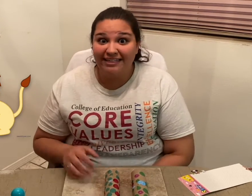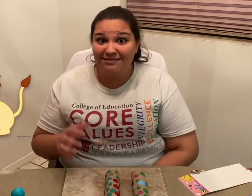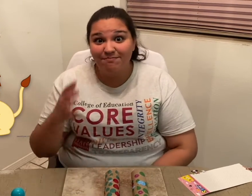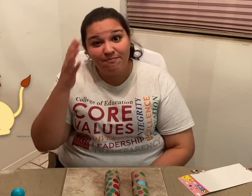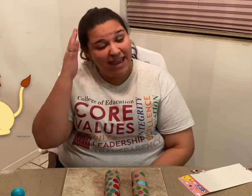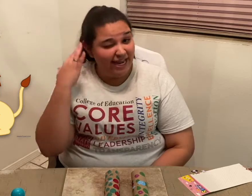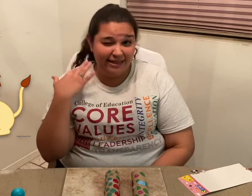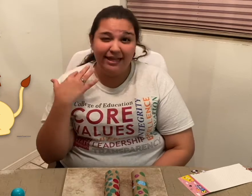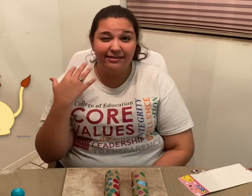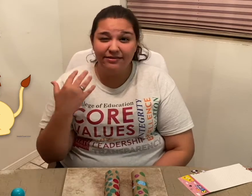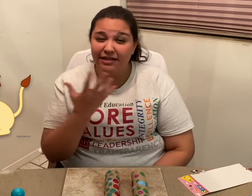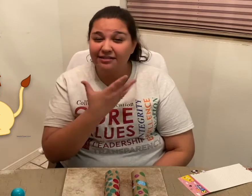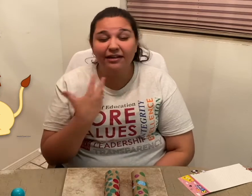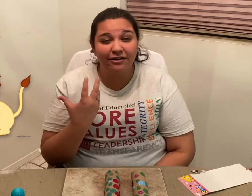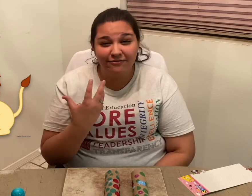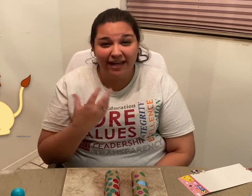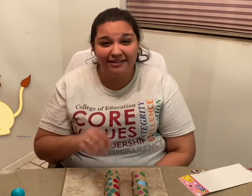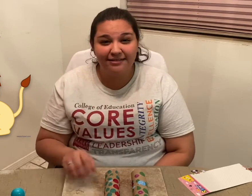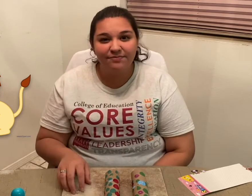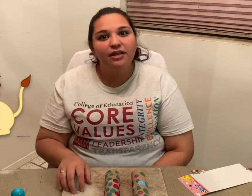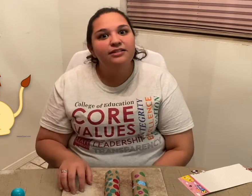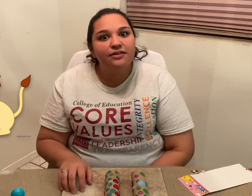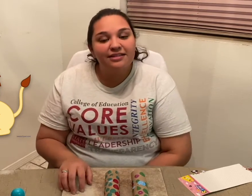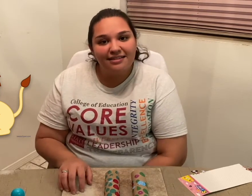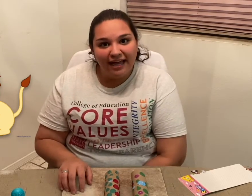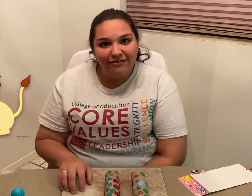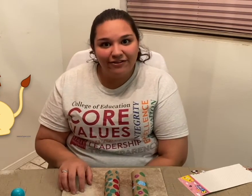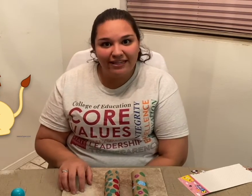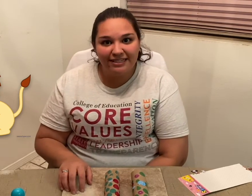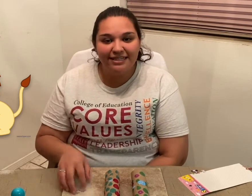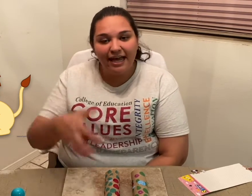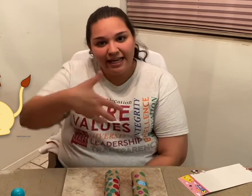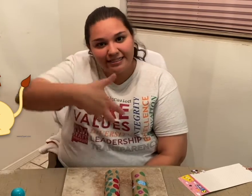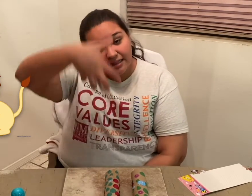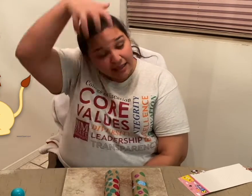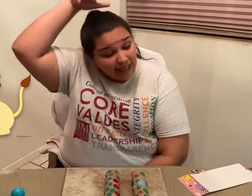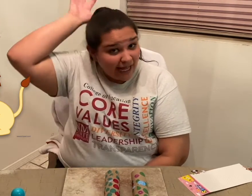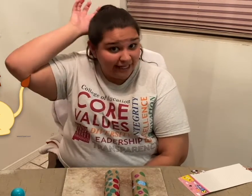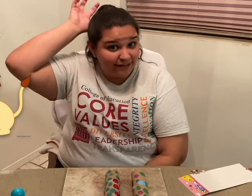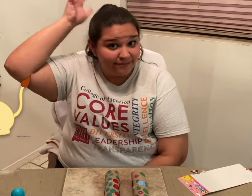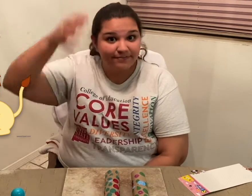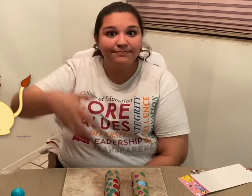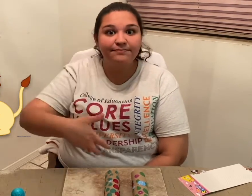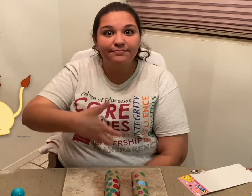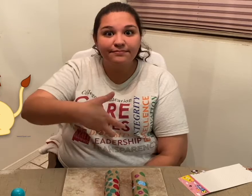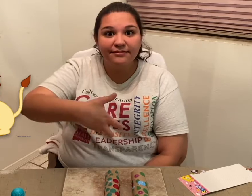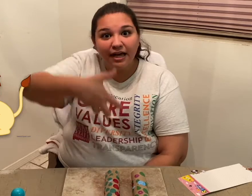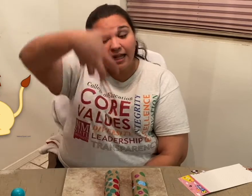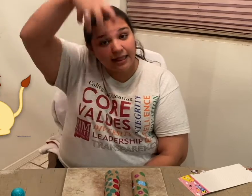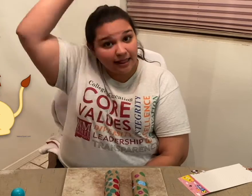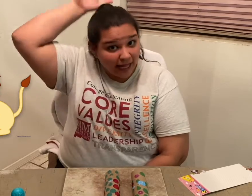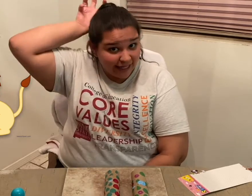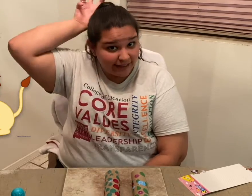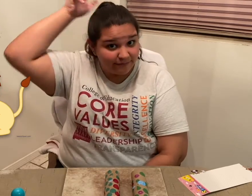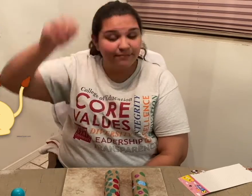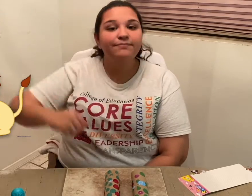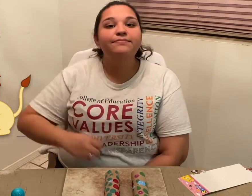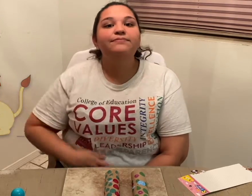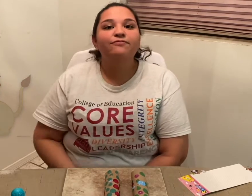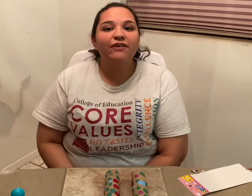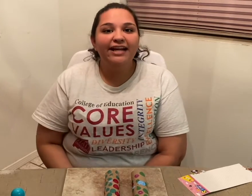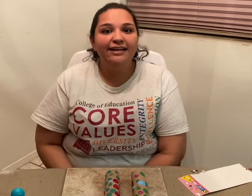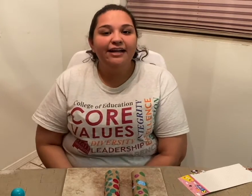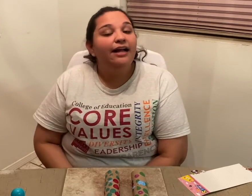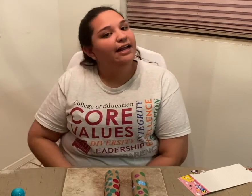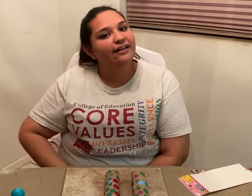mane that is on their face. So, the sign for this is "lion" (signs 'lion'). Lion (signs 'lion'). Ready? Now, let's